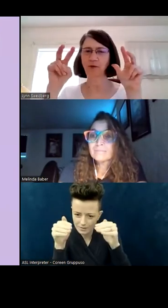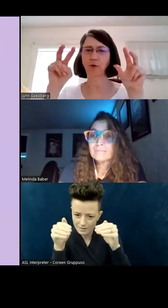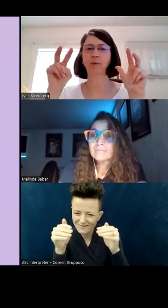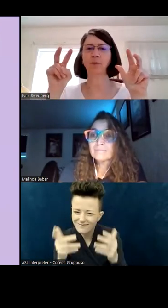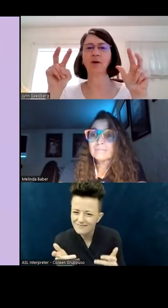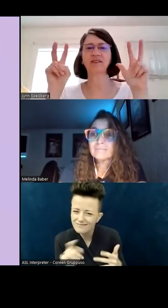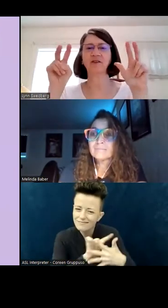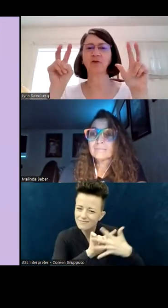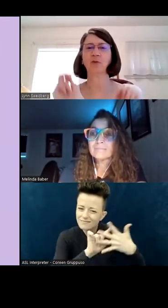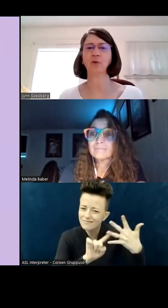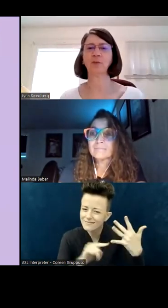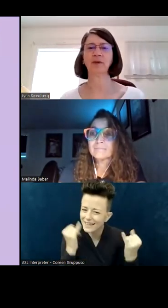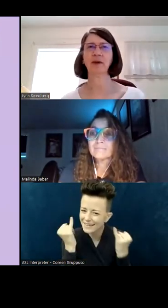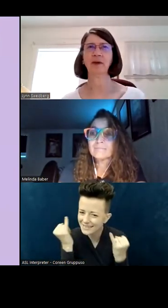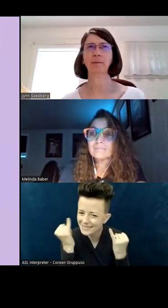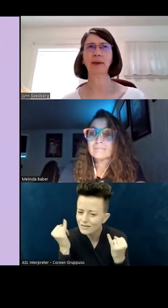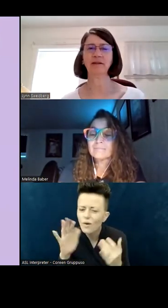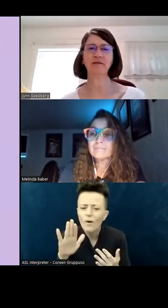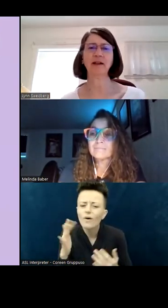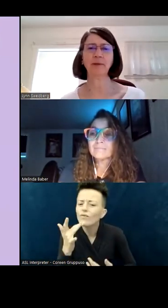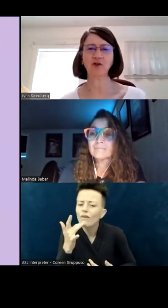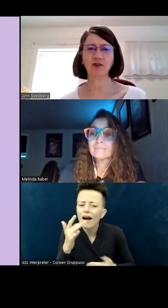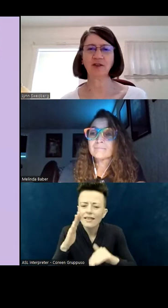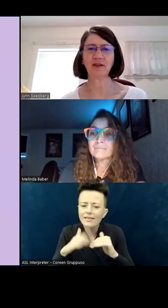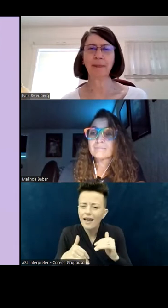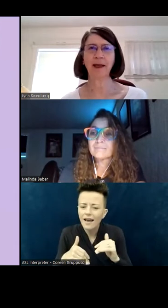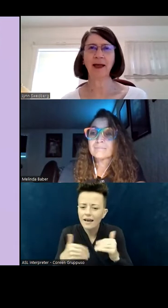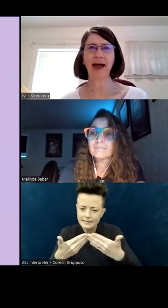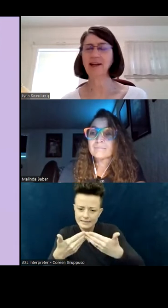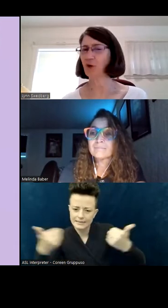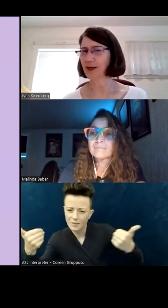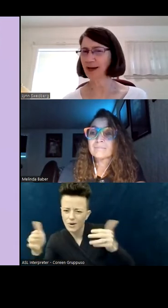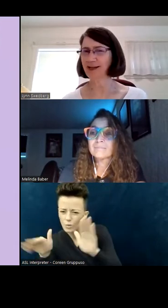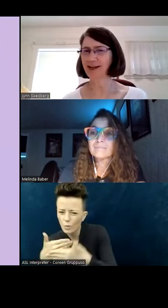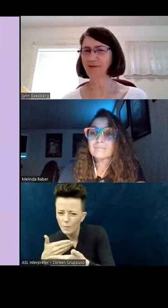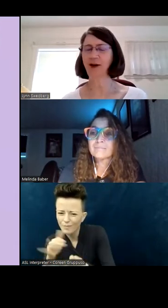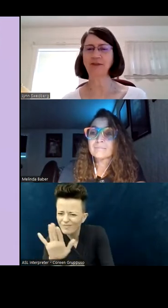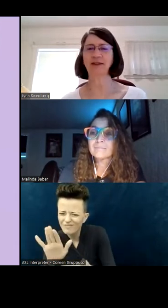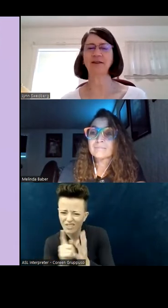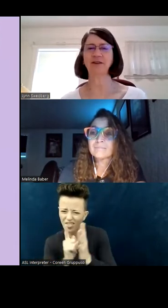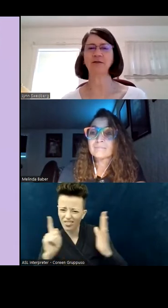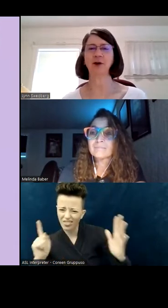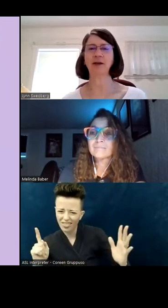there's more and more sensory rooms being developed in churches, and it's a great idea if you have the staffing for it.